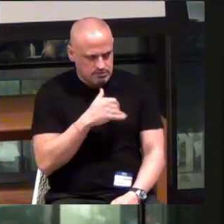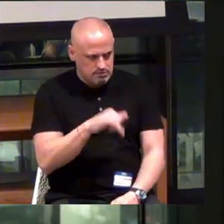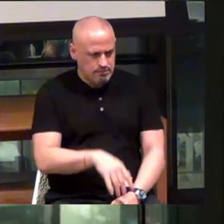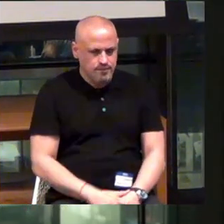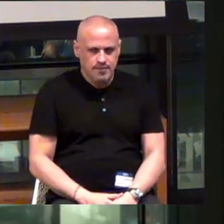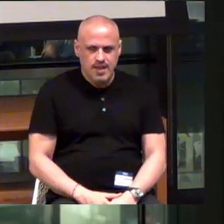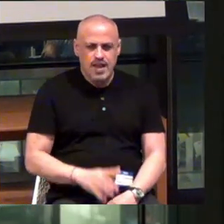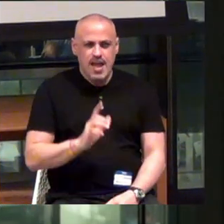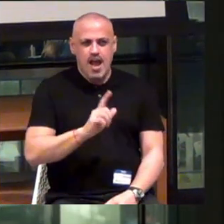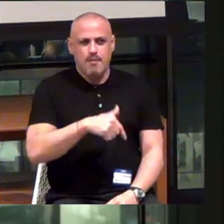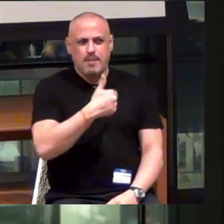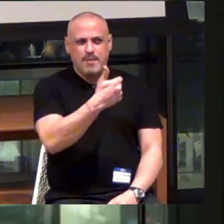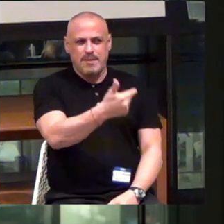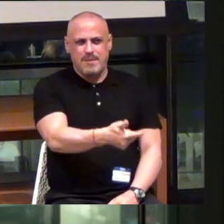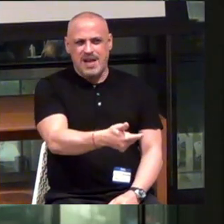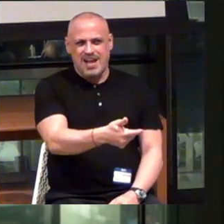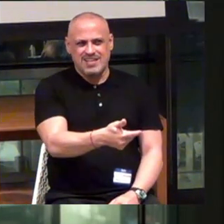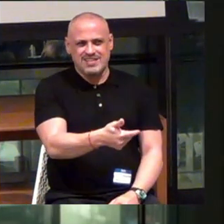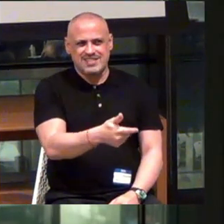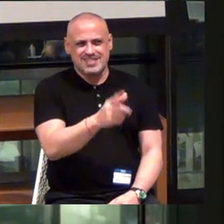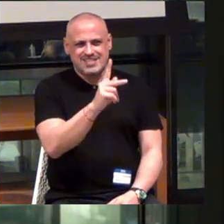I'm going to pass it to Keith first.